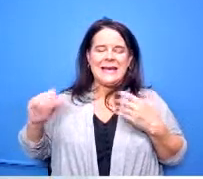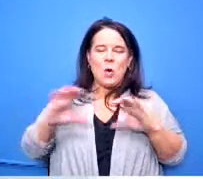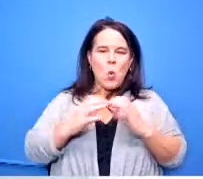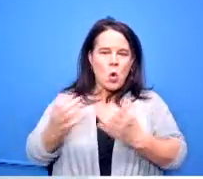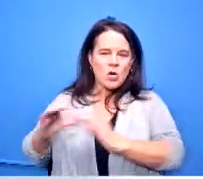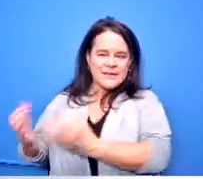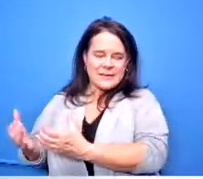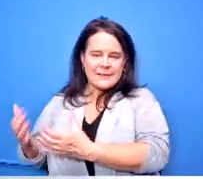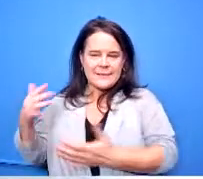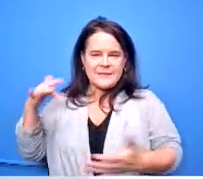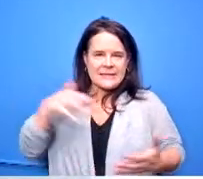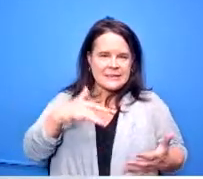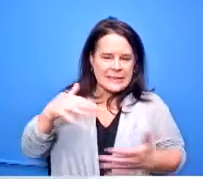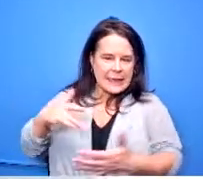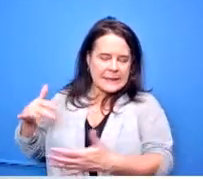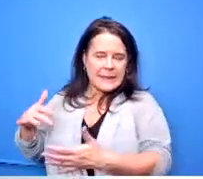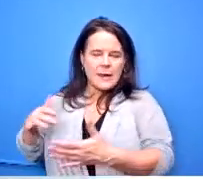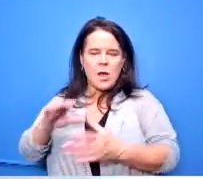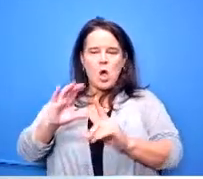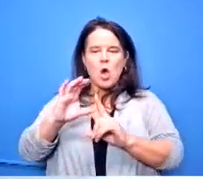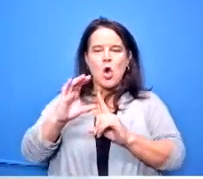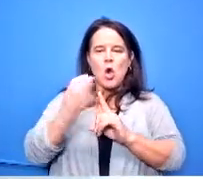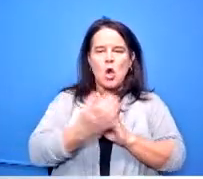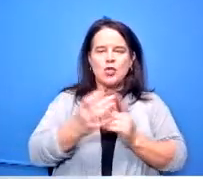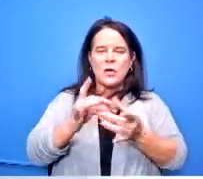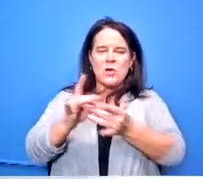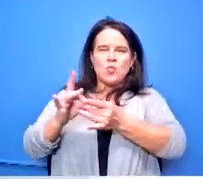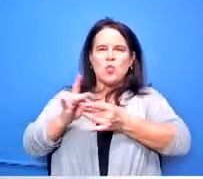that is culturally relevant for all of our scholars in the district